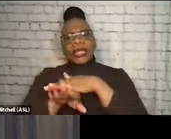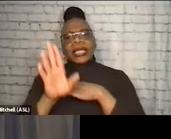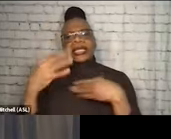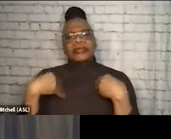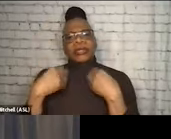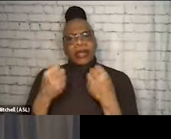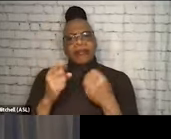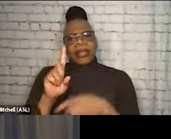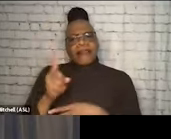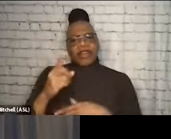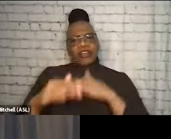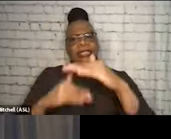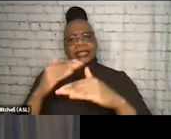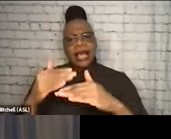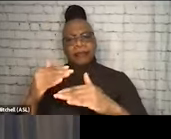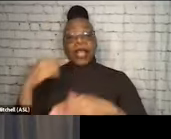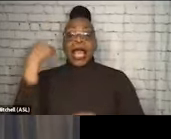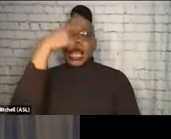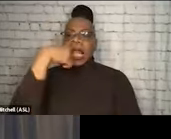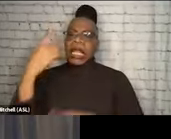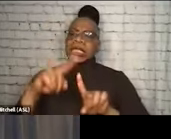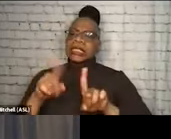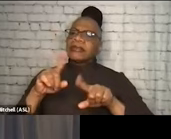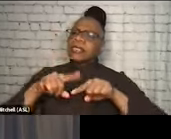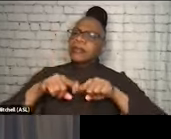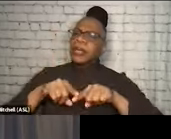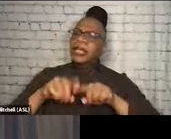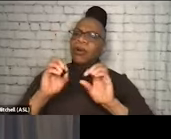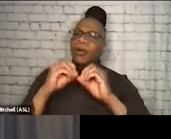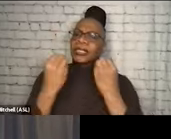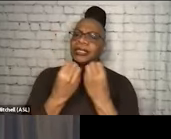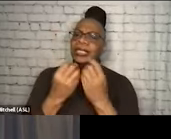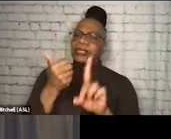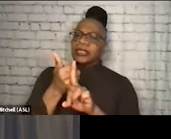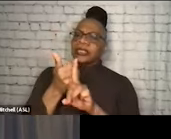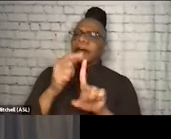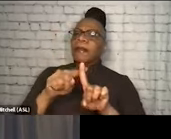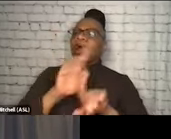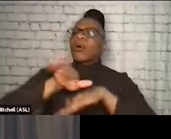It looks different depending on the organization, but they all are critical to supporting people